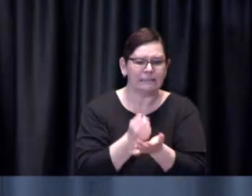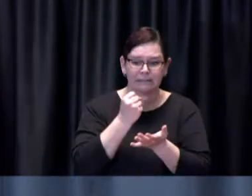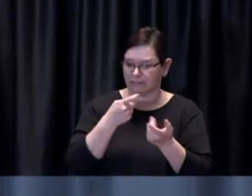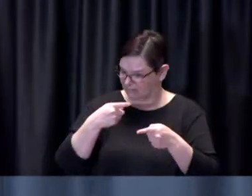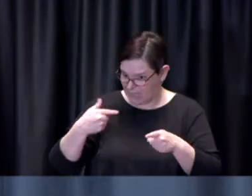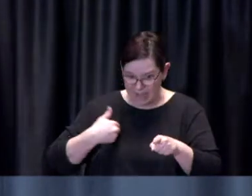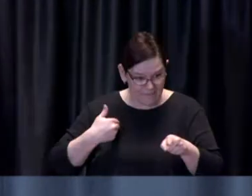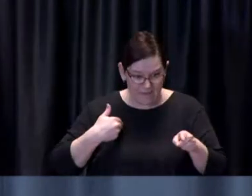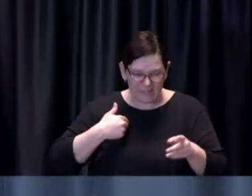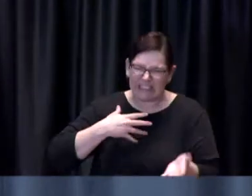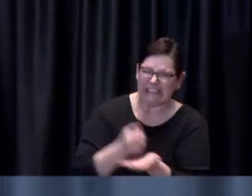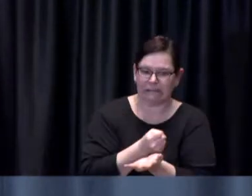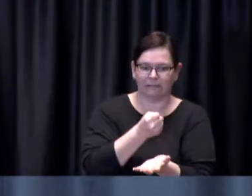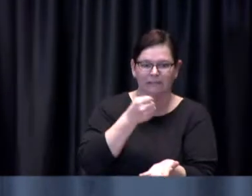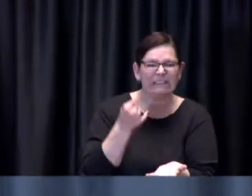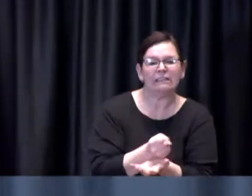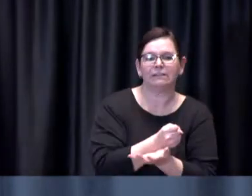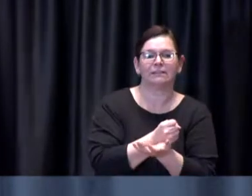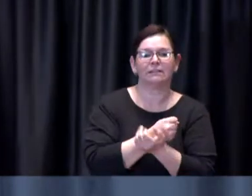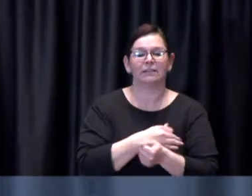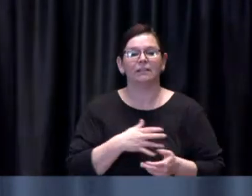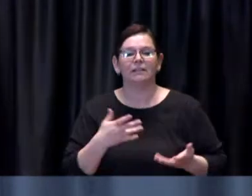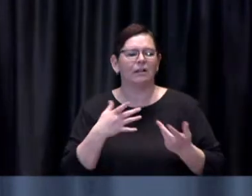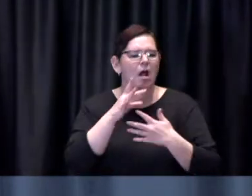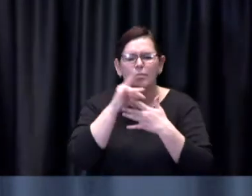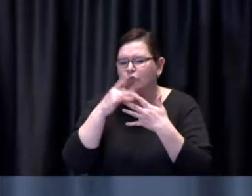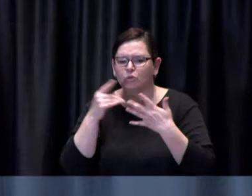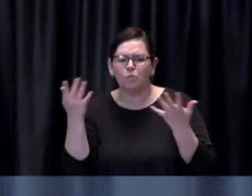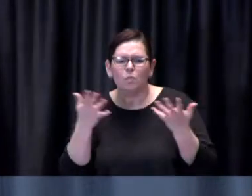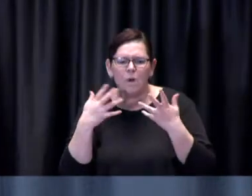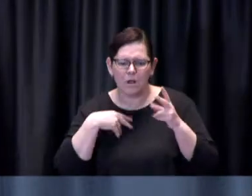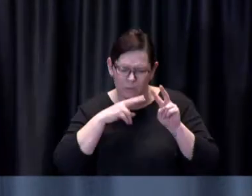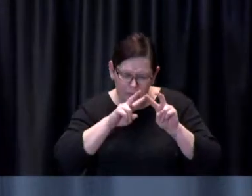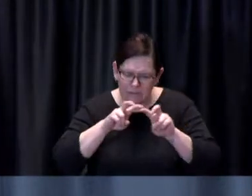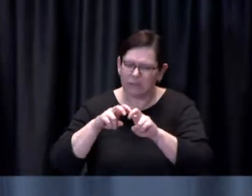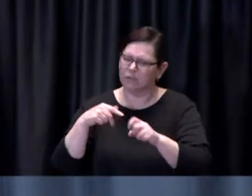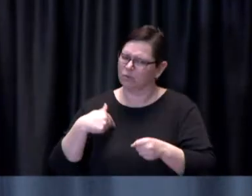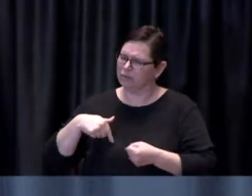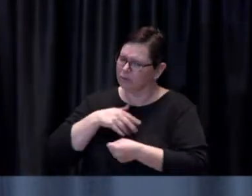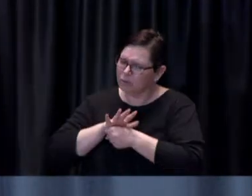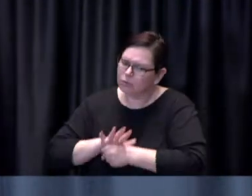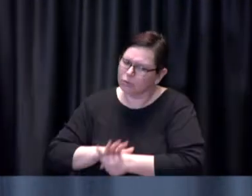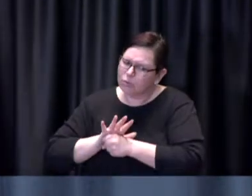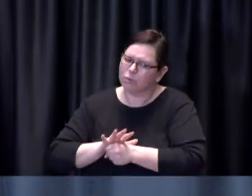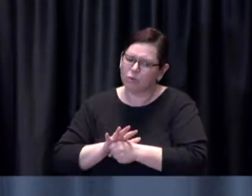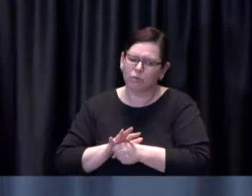options and continuing to push ourselves really to do anything that is possible to